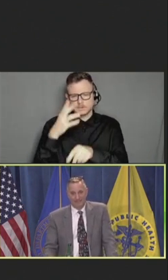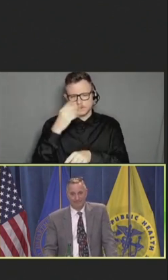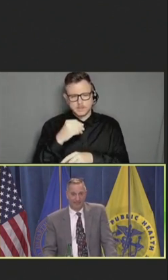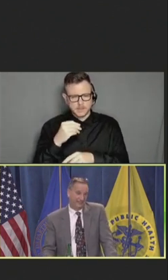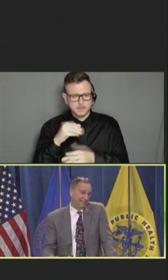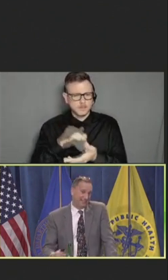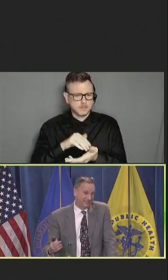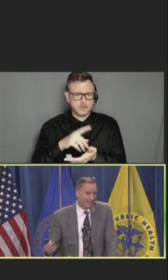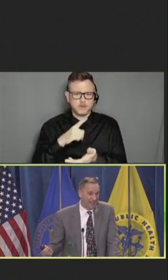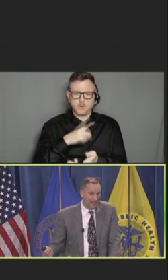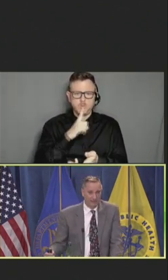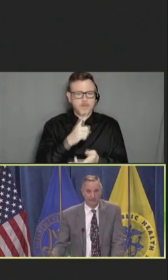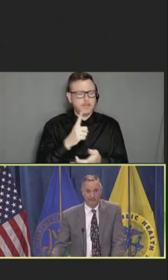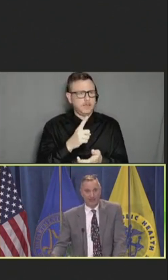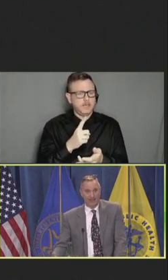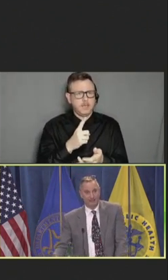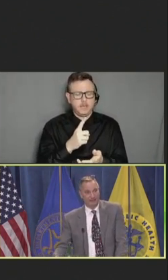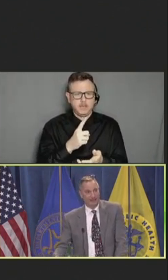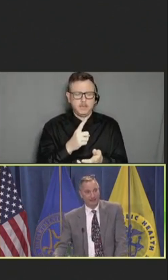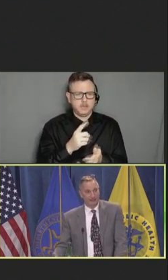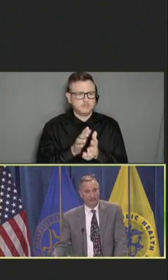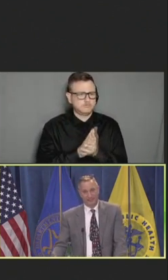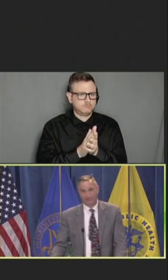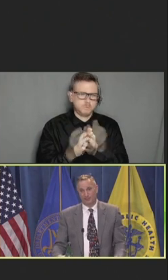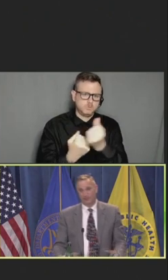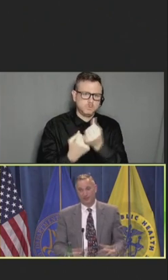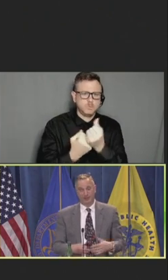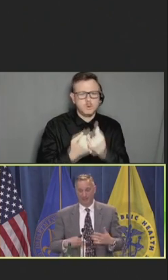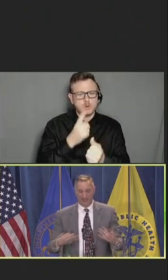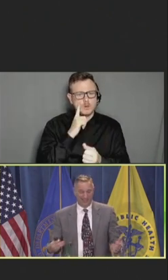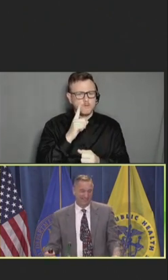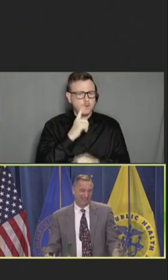I've seen kids die from vaccine preventable disease, which should be coming less and less